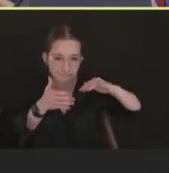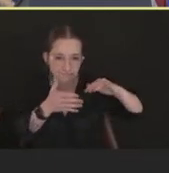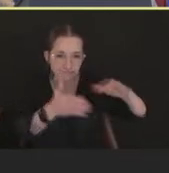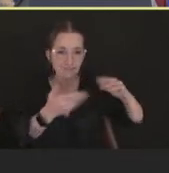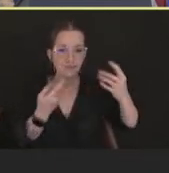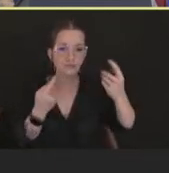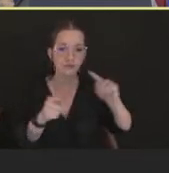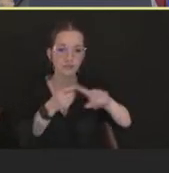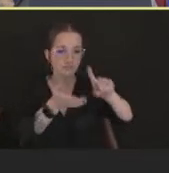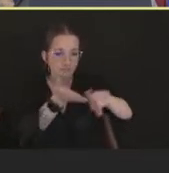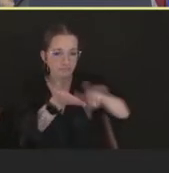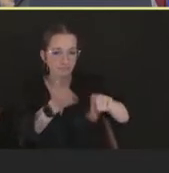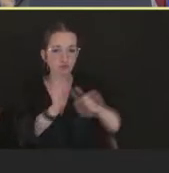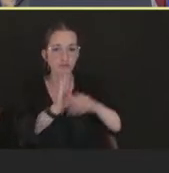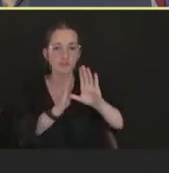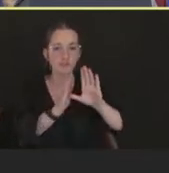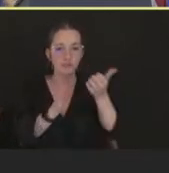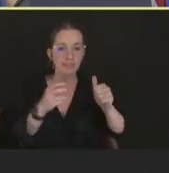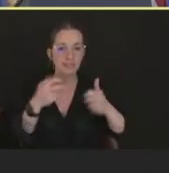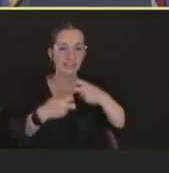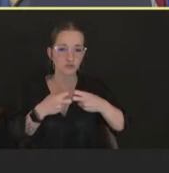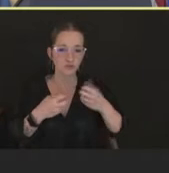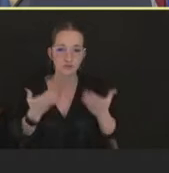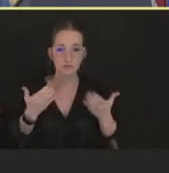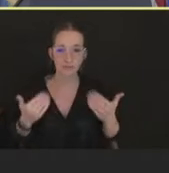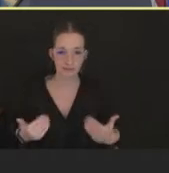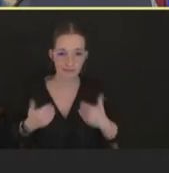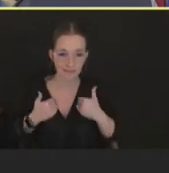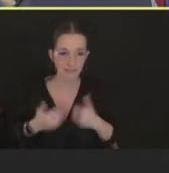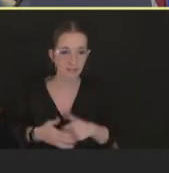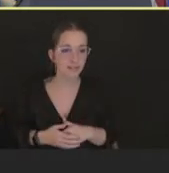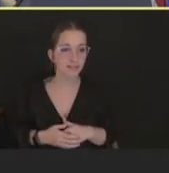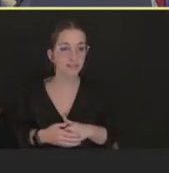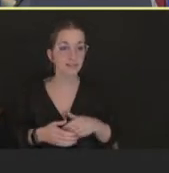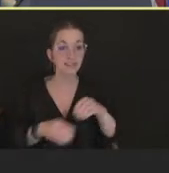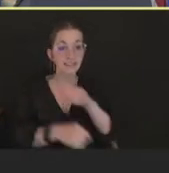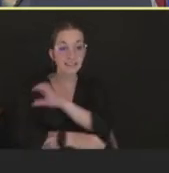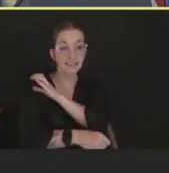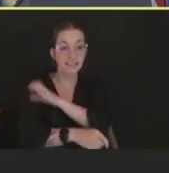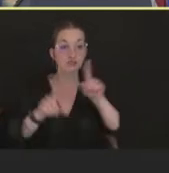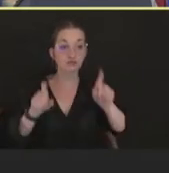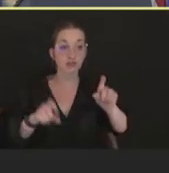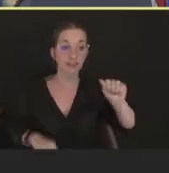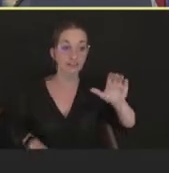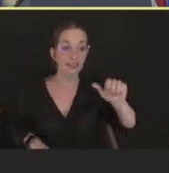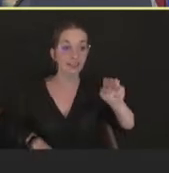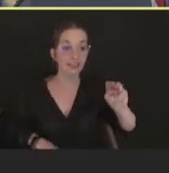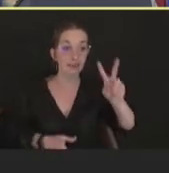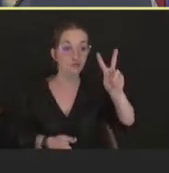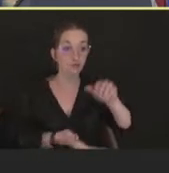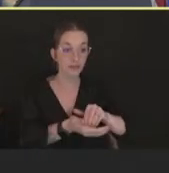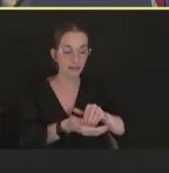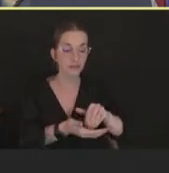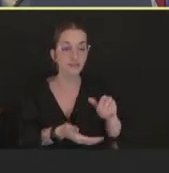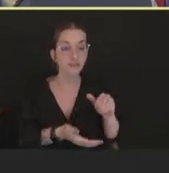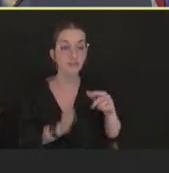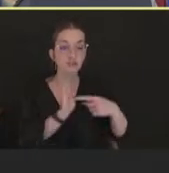review these issues. In the clinical trials, ACAM2000 showed to be 85 percent effective